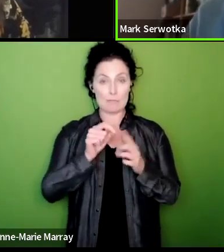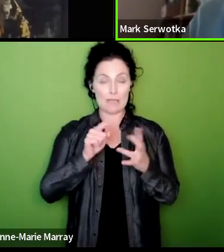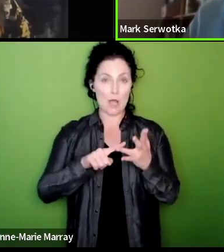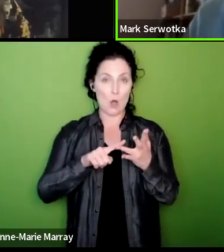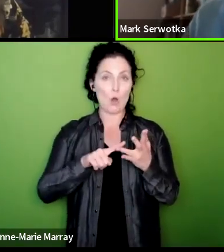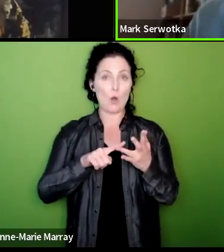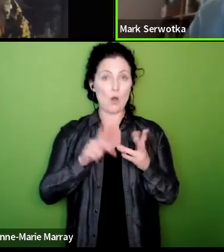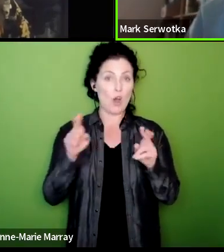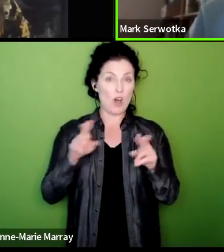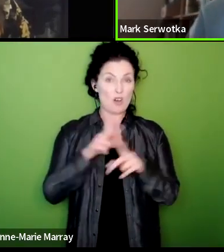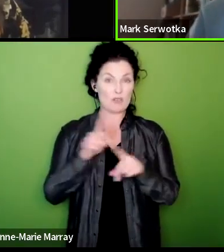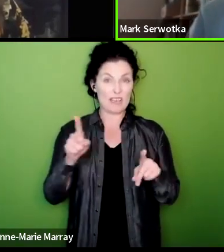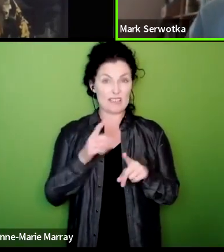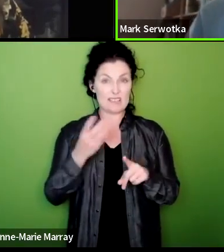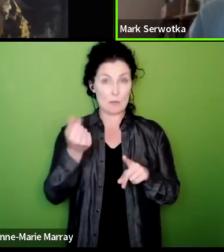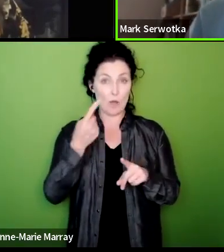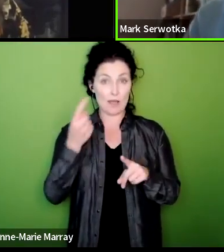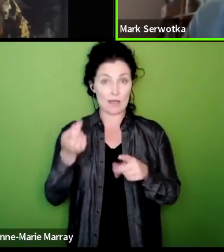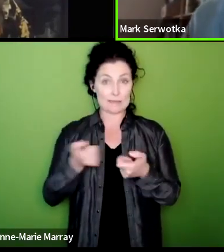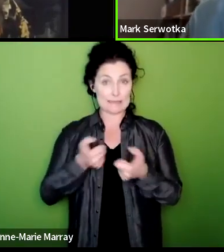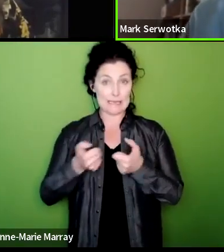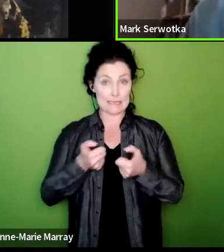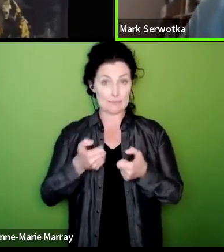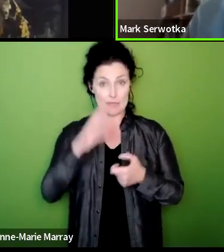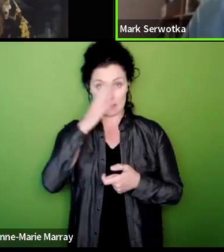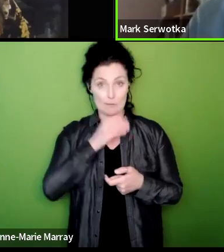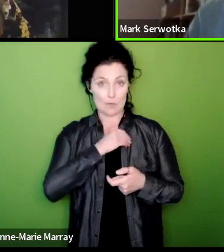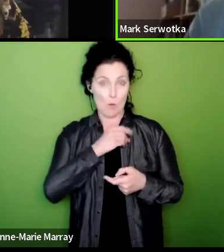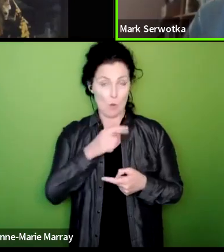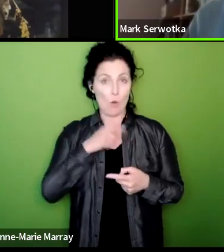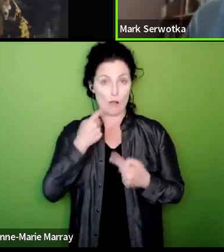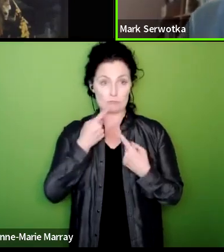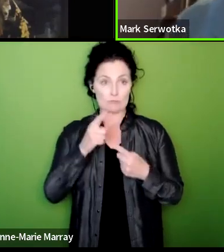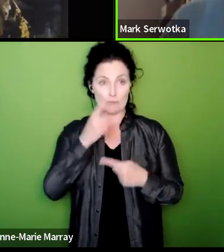behind the scenes that would be really helpful and I'll hopefully come back to that before we finish